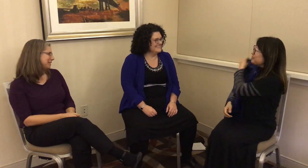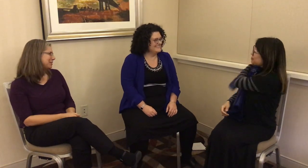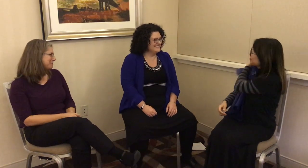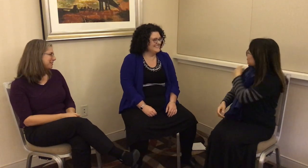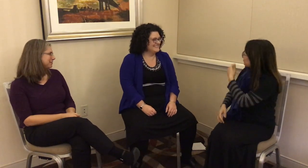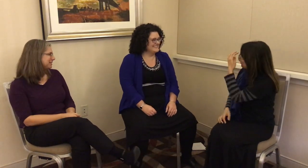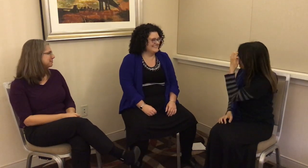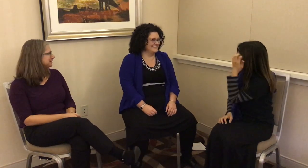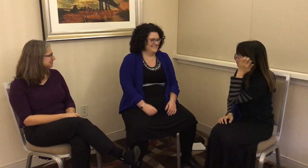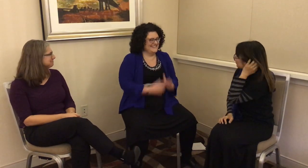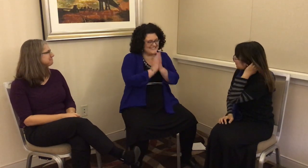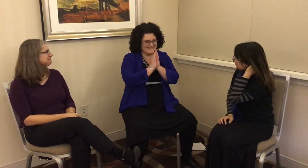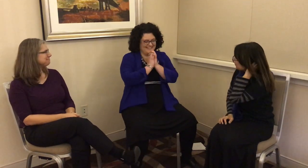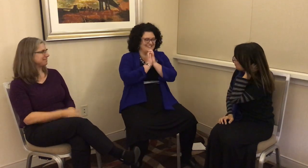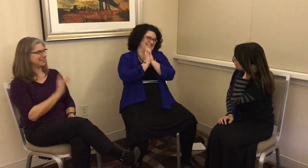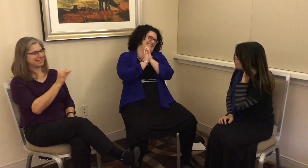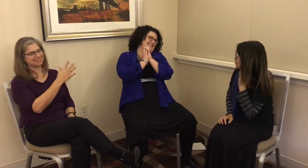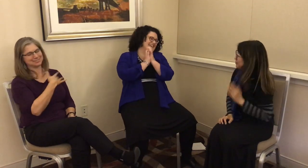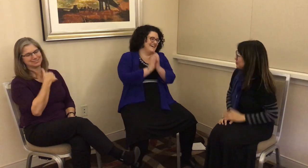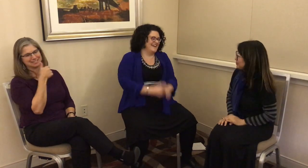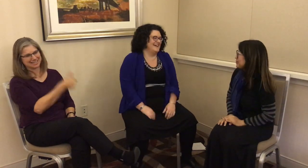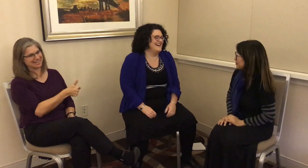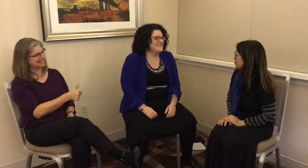good about themselves. G: That’s so good. It’s so exciting to